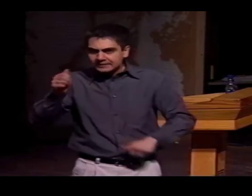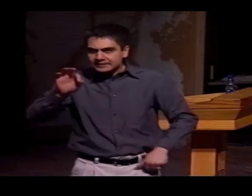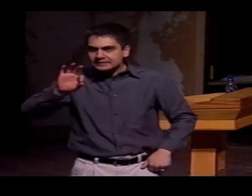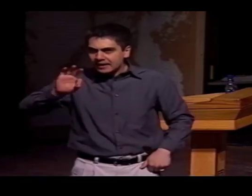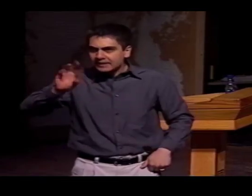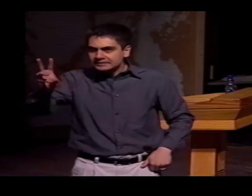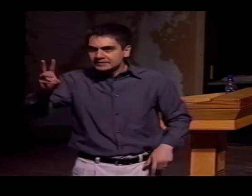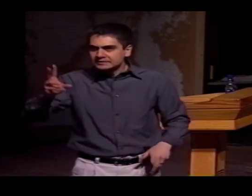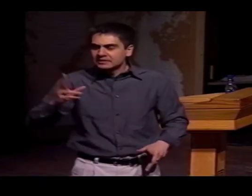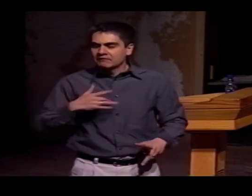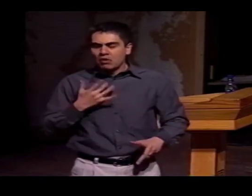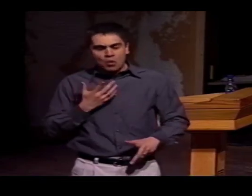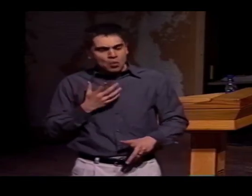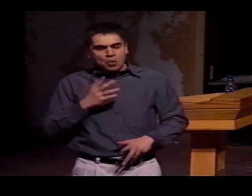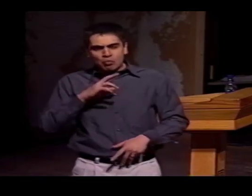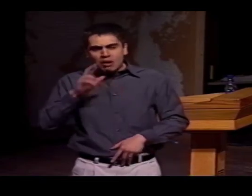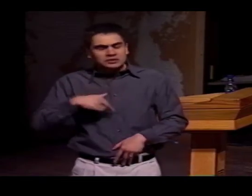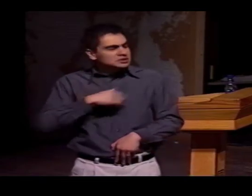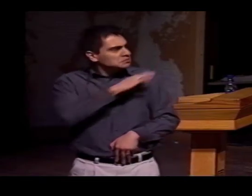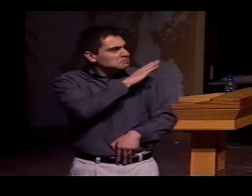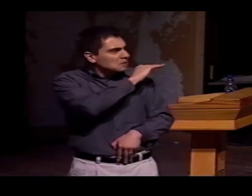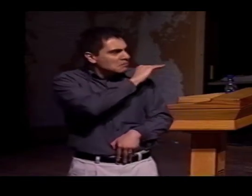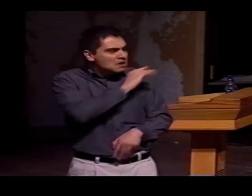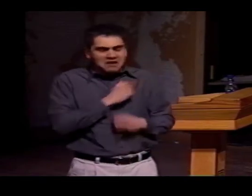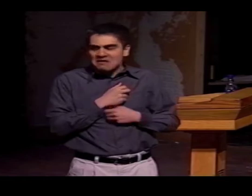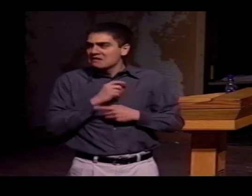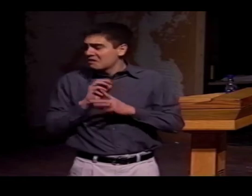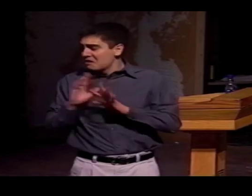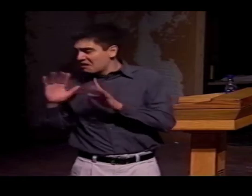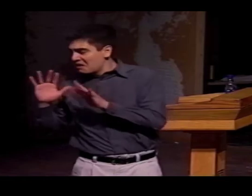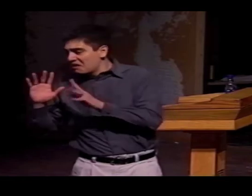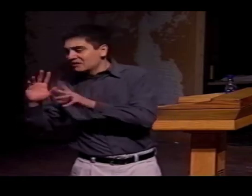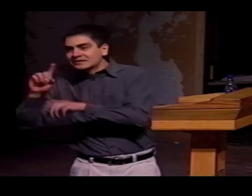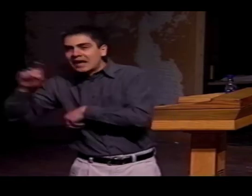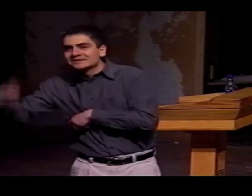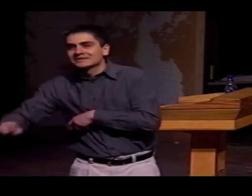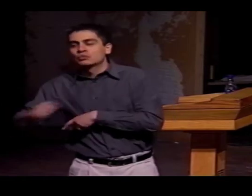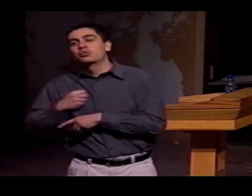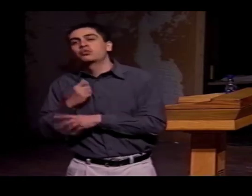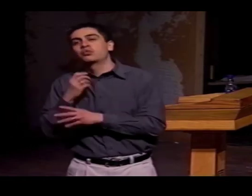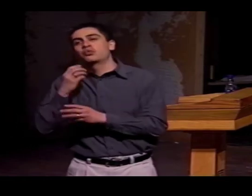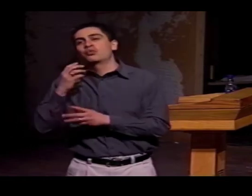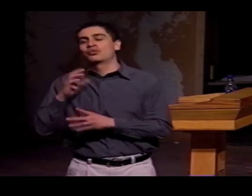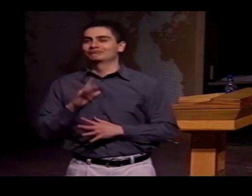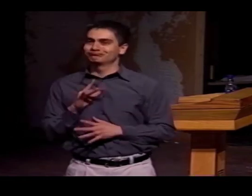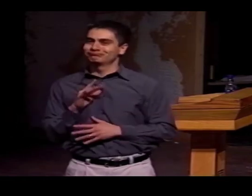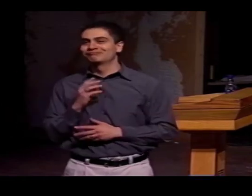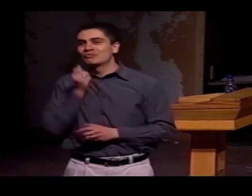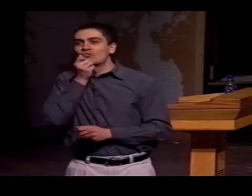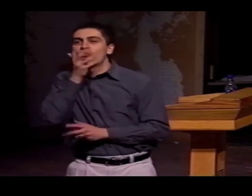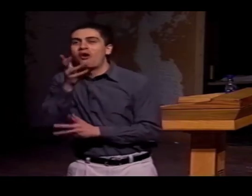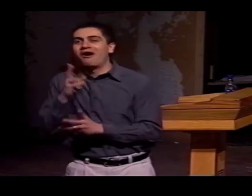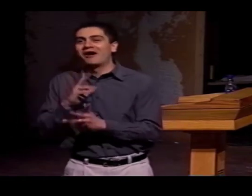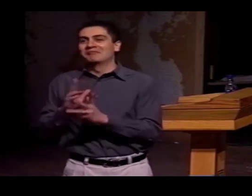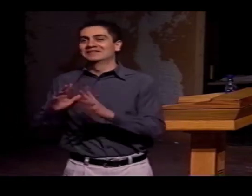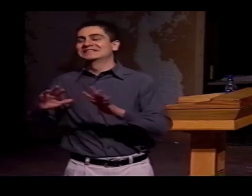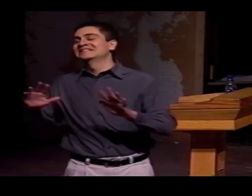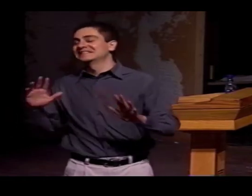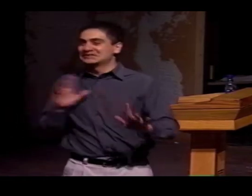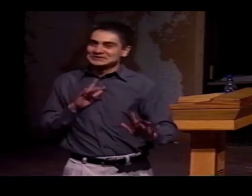I LEFT IN 1996 AND I THINK, "WOW! "I SAID GOOD-BYE TO ROCHESTER, AND THEN I CAME TO TEXAS, WHERE IT'S WARM AND FABULOUS."